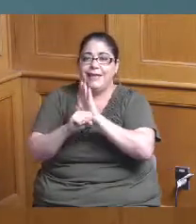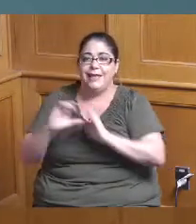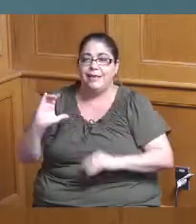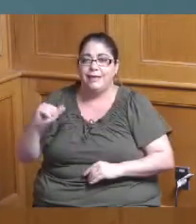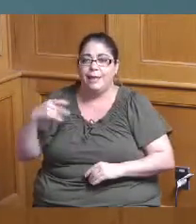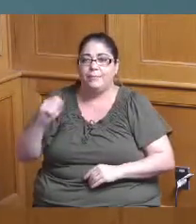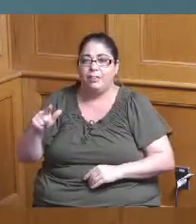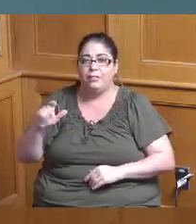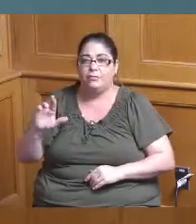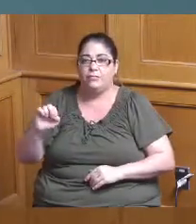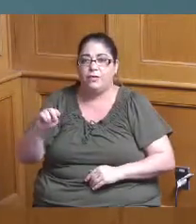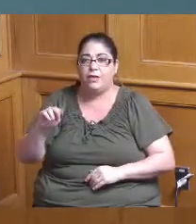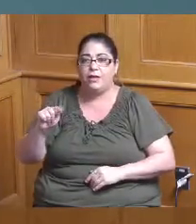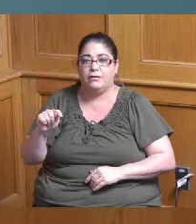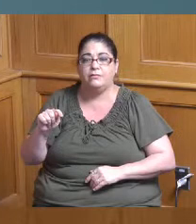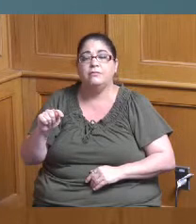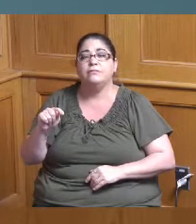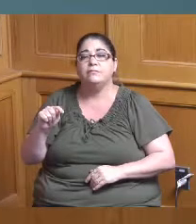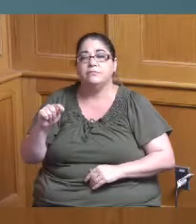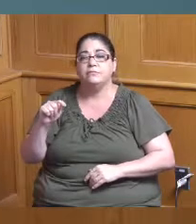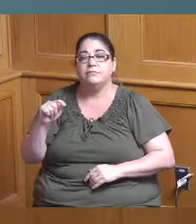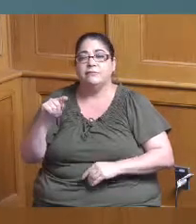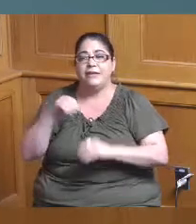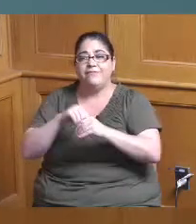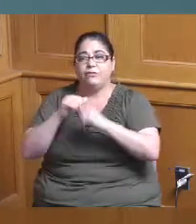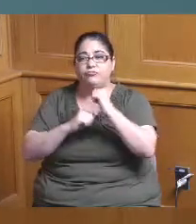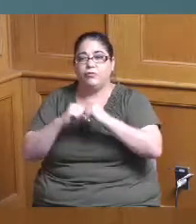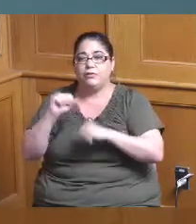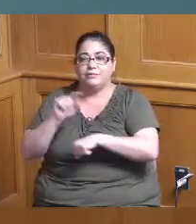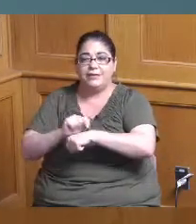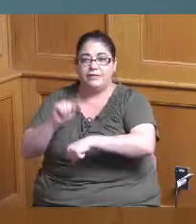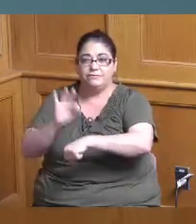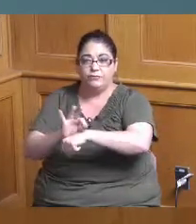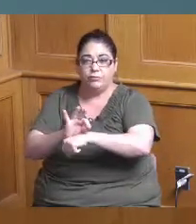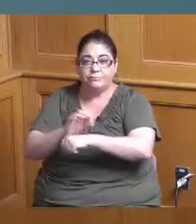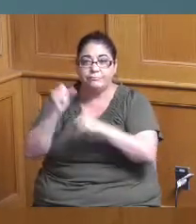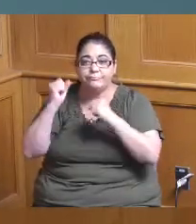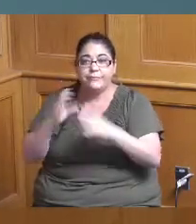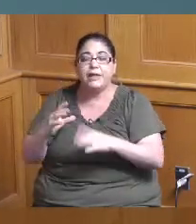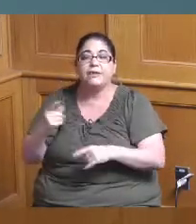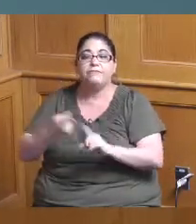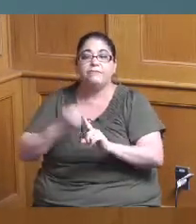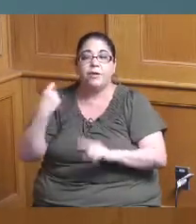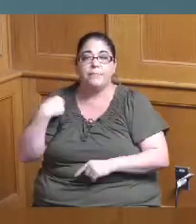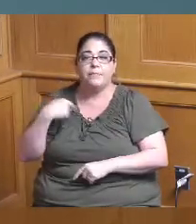grant infrastructure task force a lot of them got money from us from the state so we just